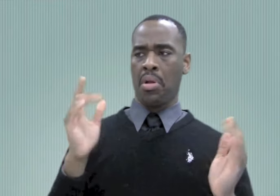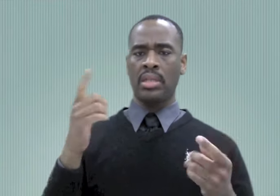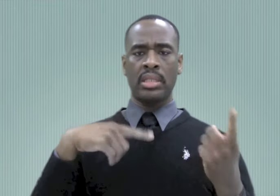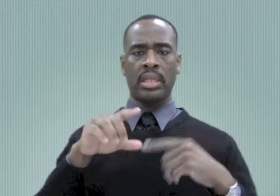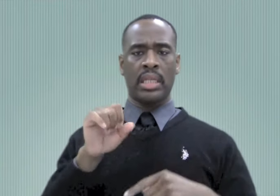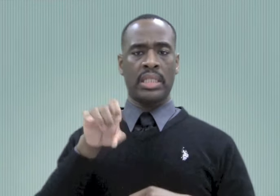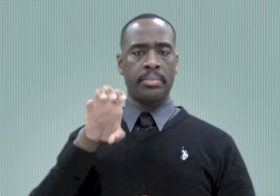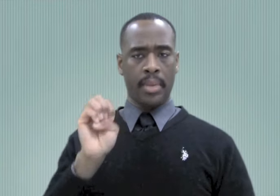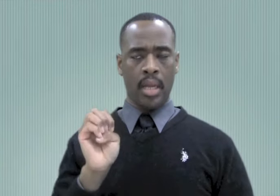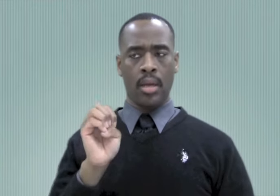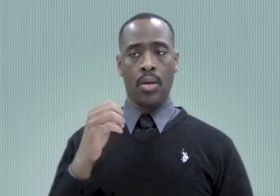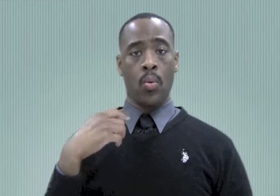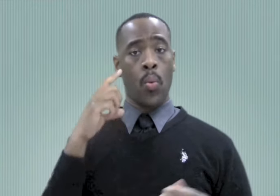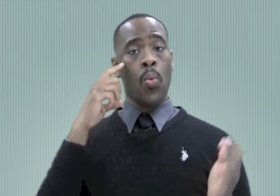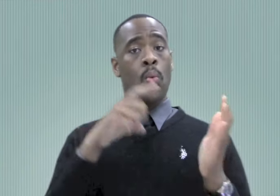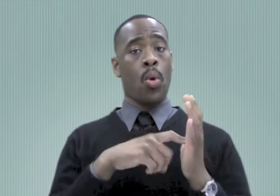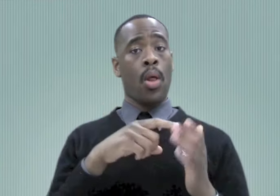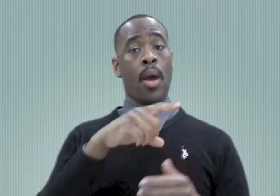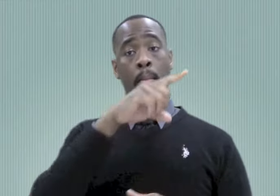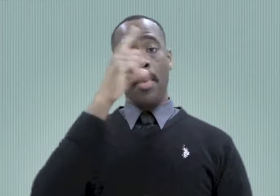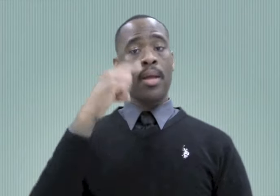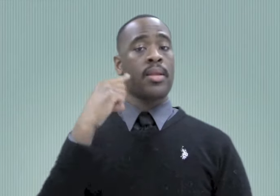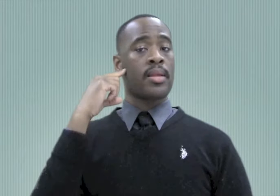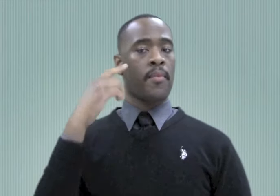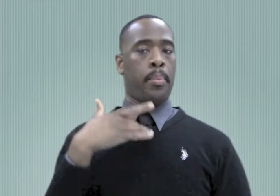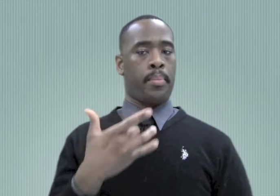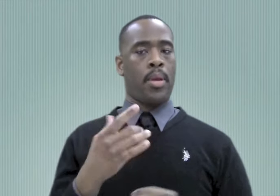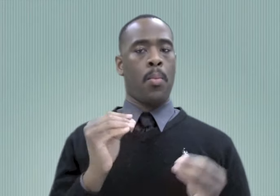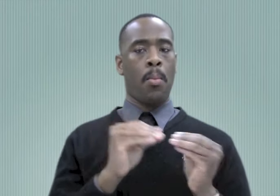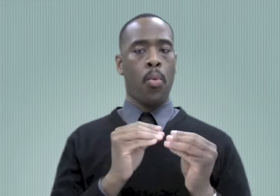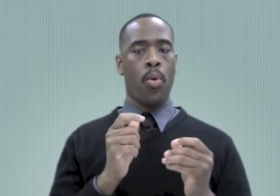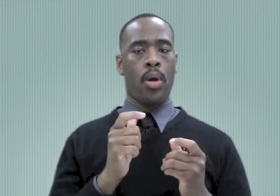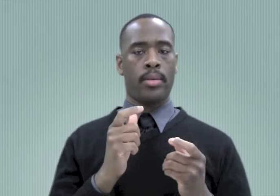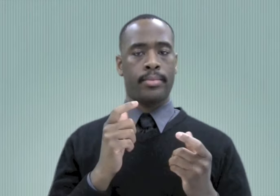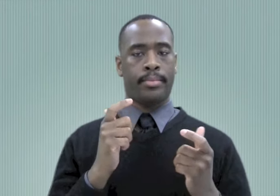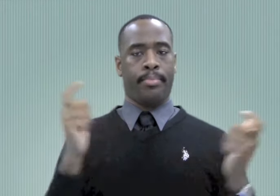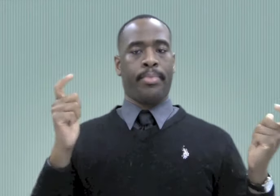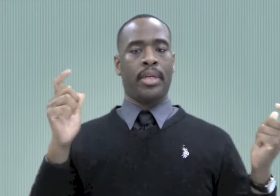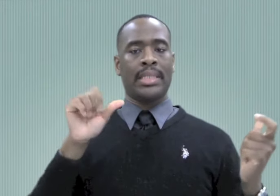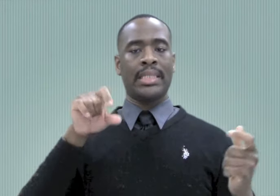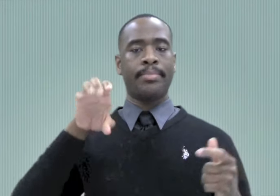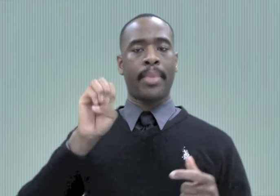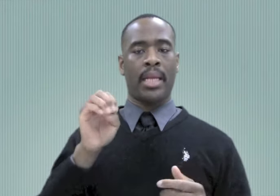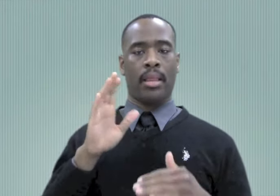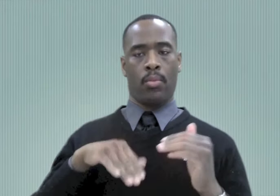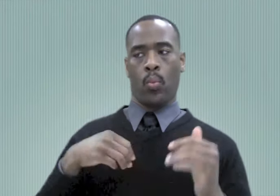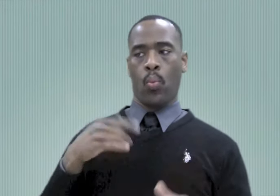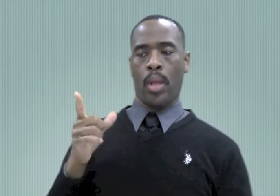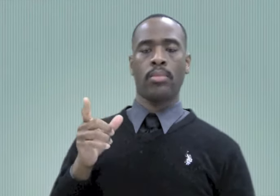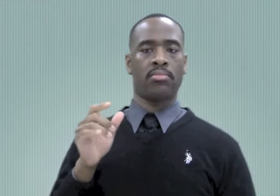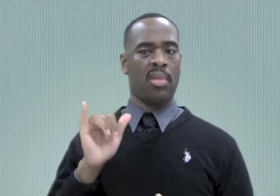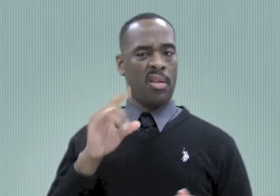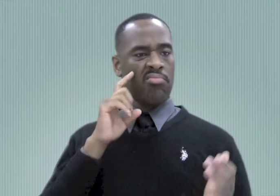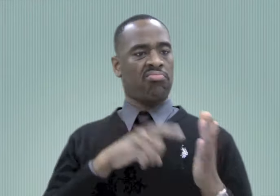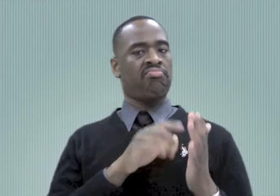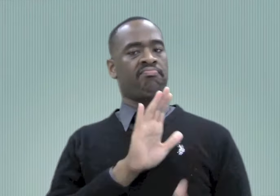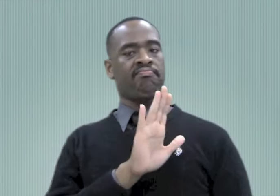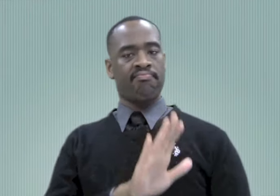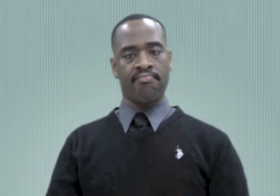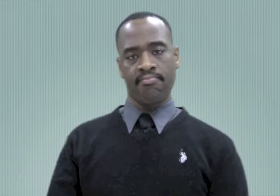White Deaf signers, we noticed that Black Deaf signers used a larger space.